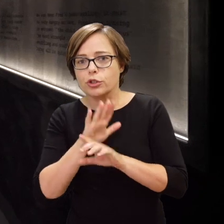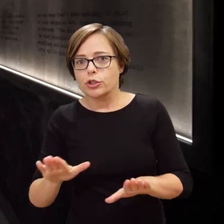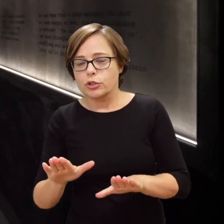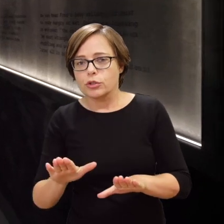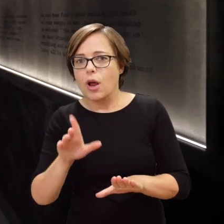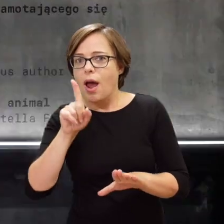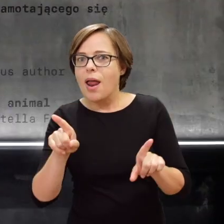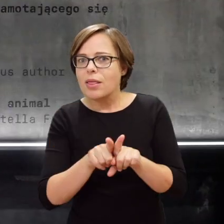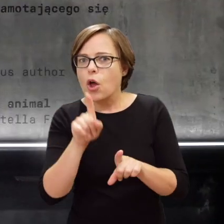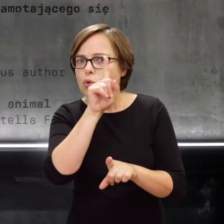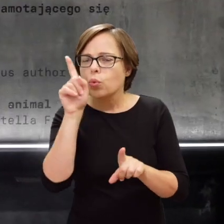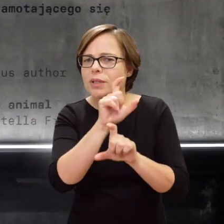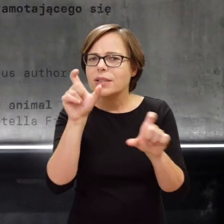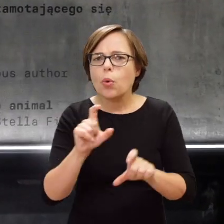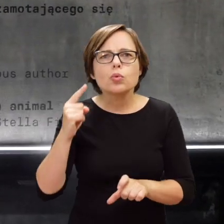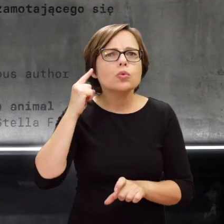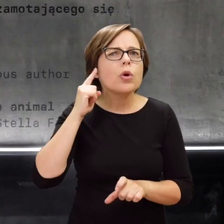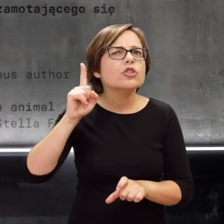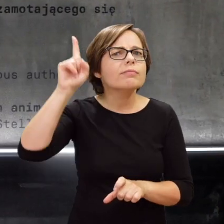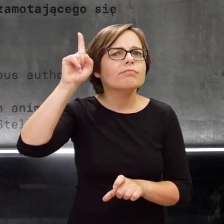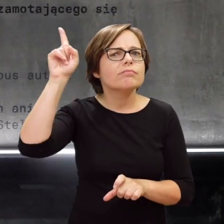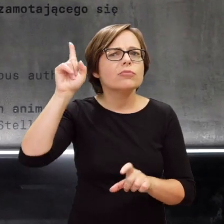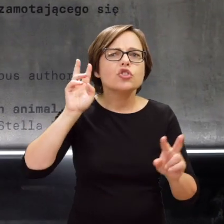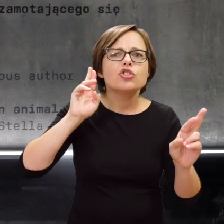while listening to all the sounds coming from the ground,